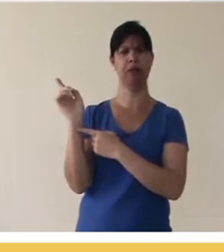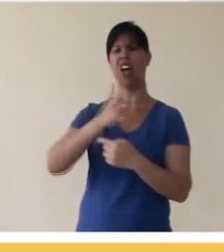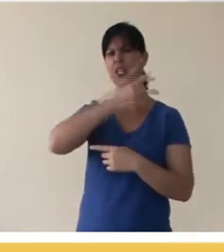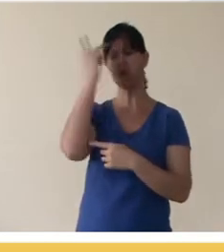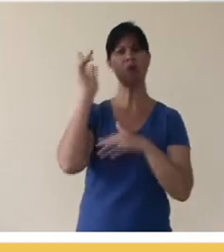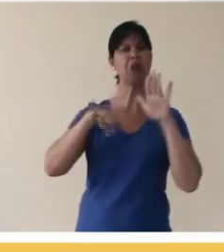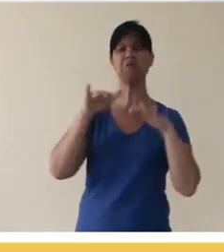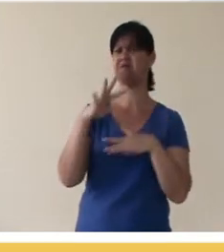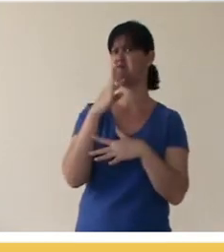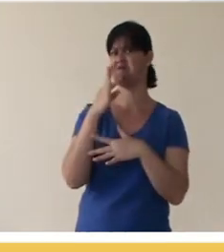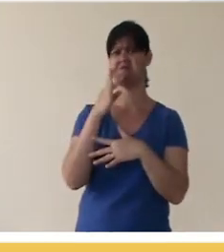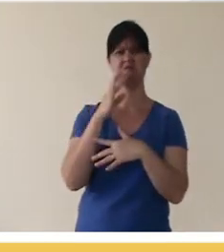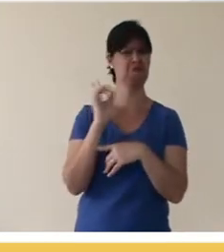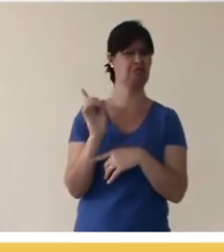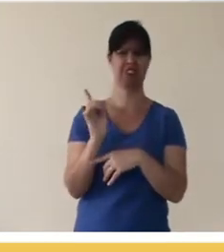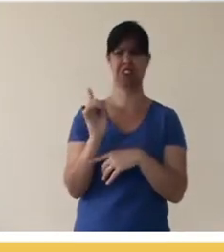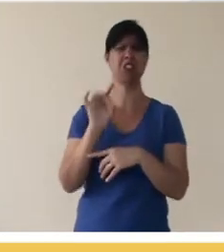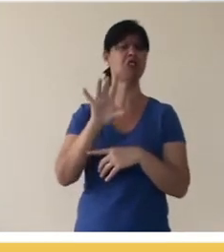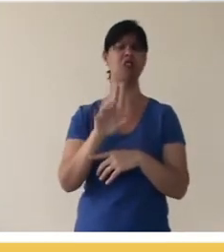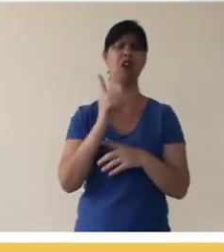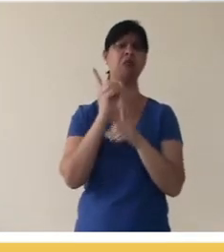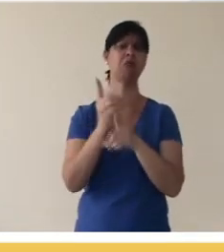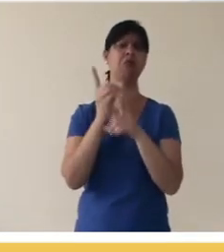people often don't know, to look for videos, for example.